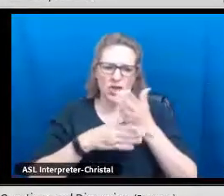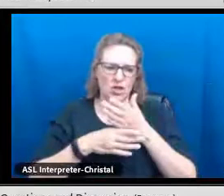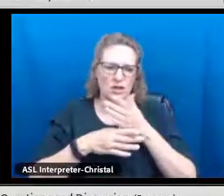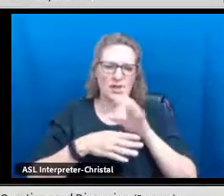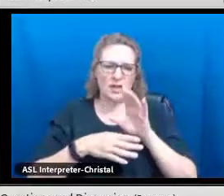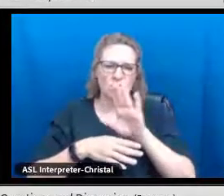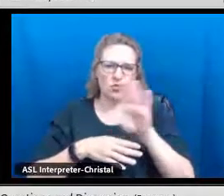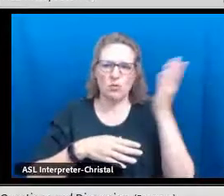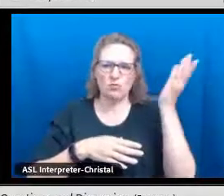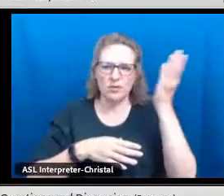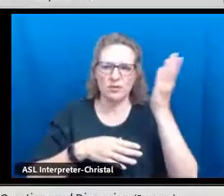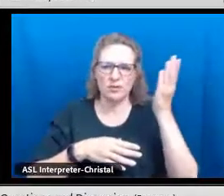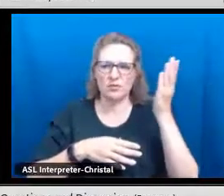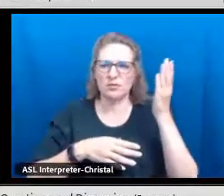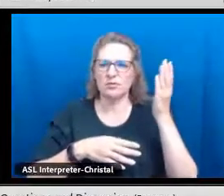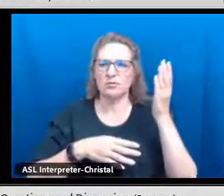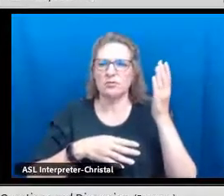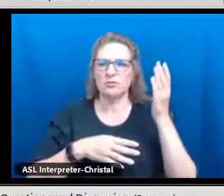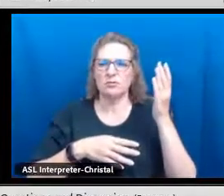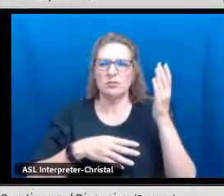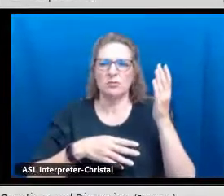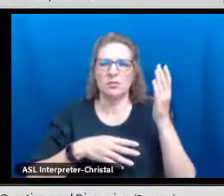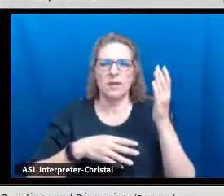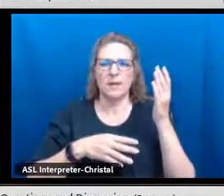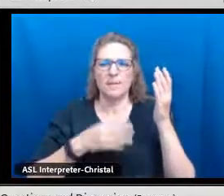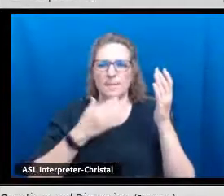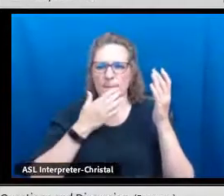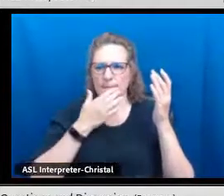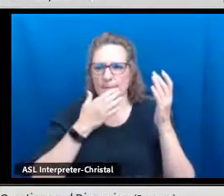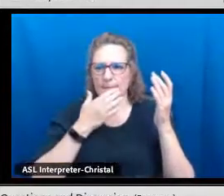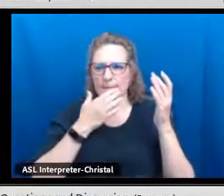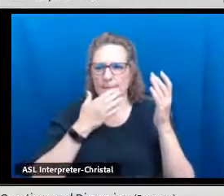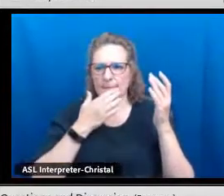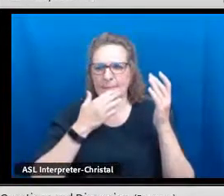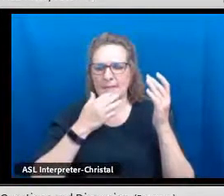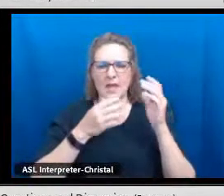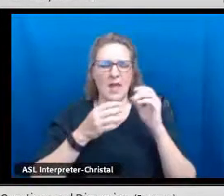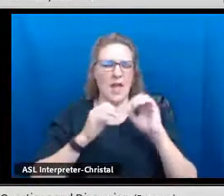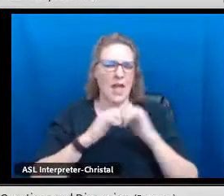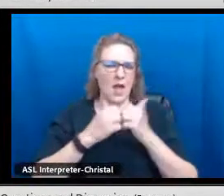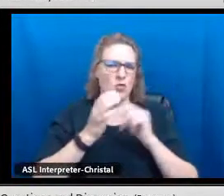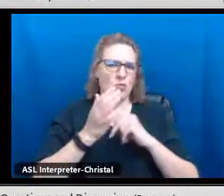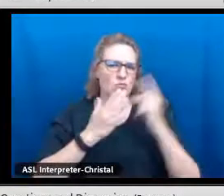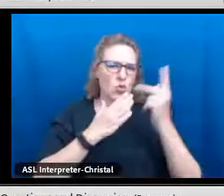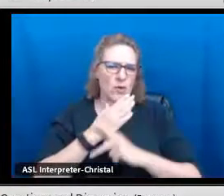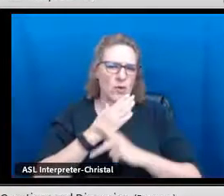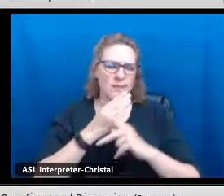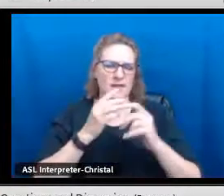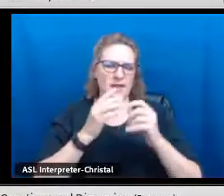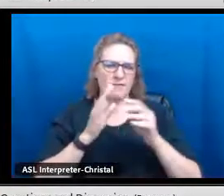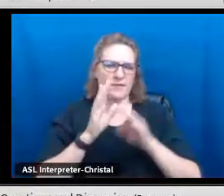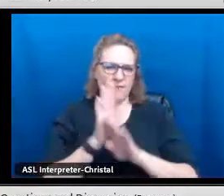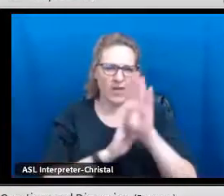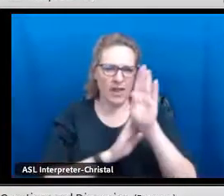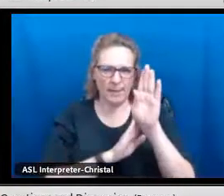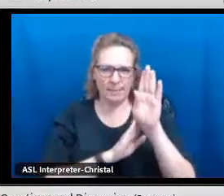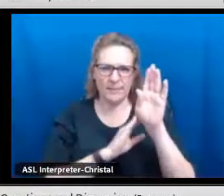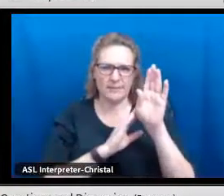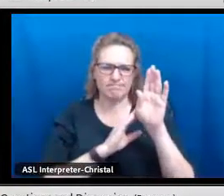You all have shared how, and even the presentation that we saw from NMPED, how these biliteracy